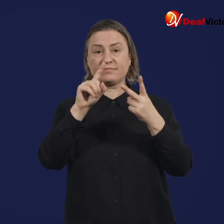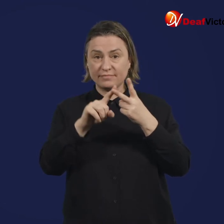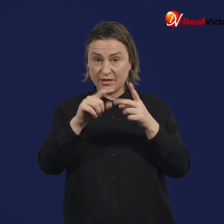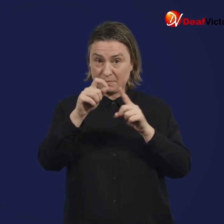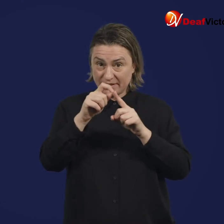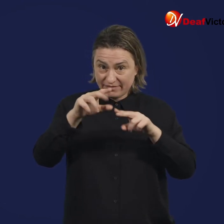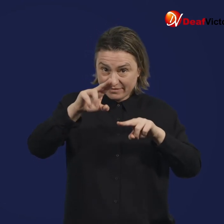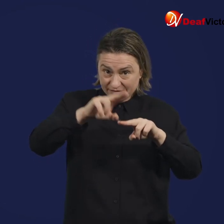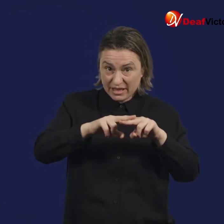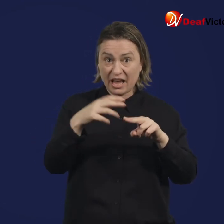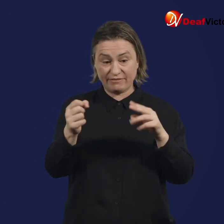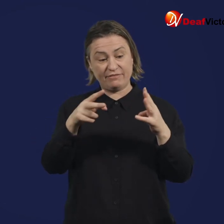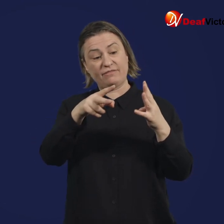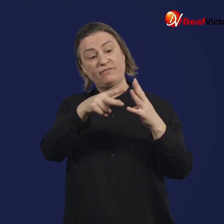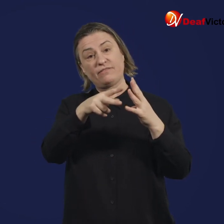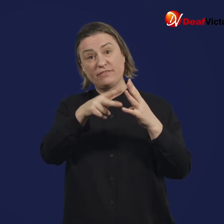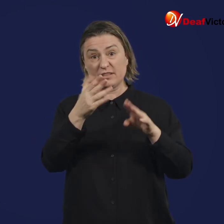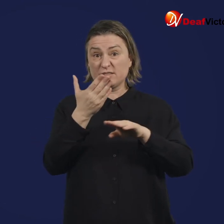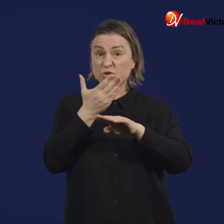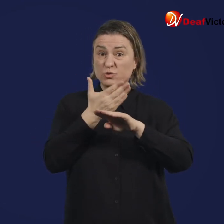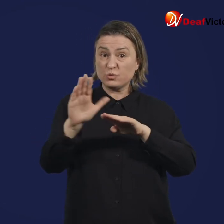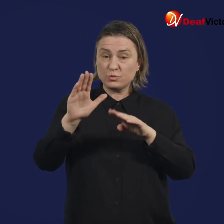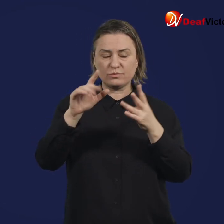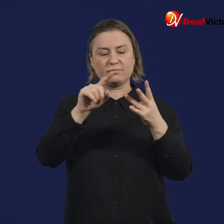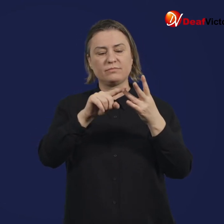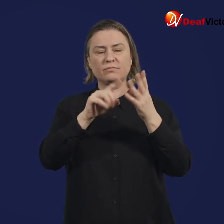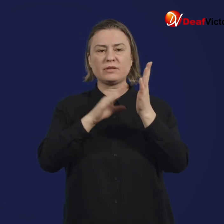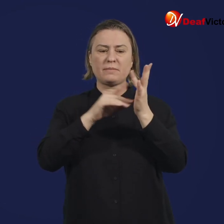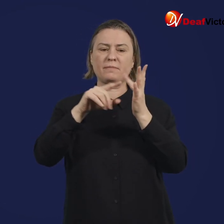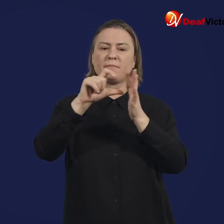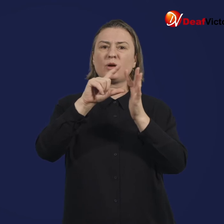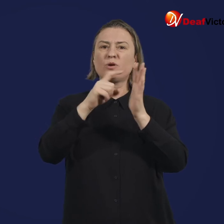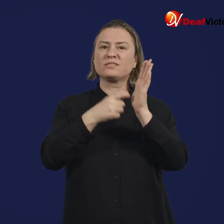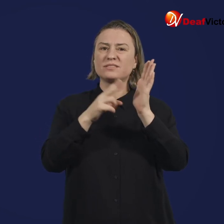Australia have currently approved the AstraZeneca and Pfizer COVIC-19 vaccines,